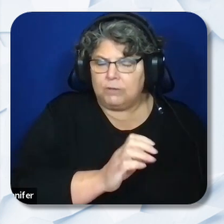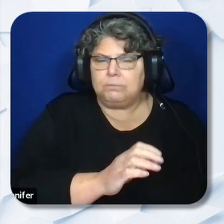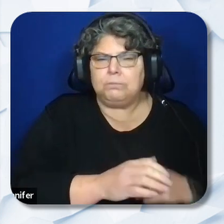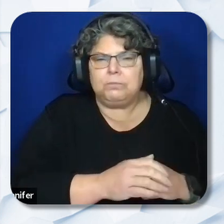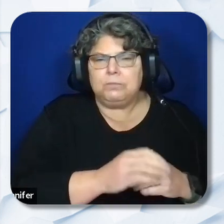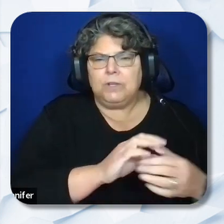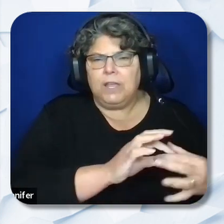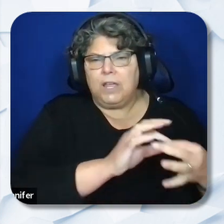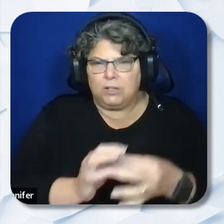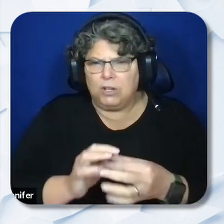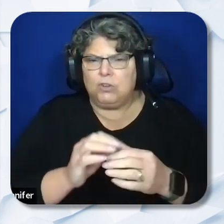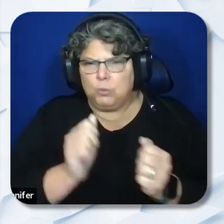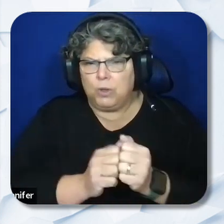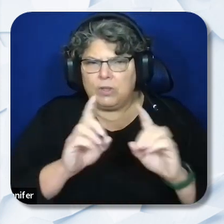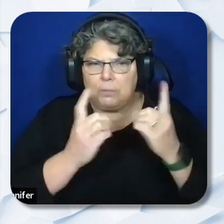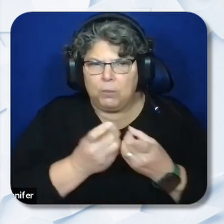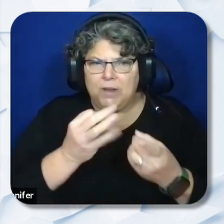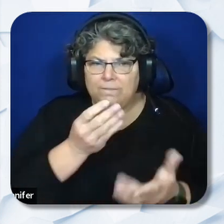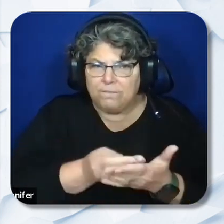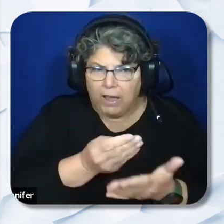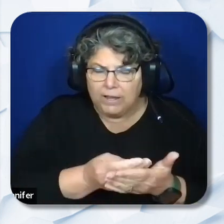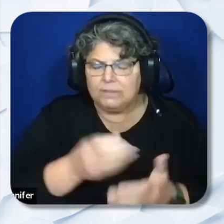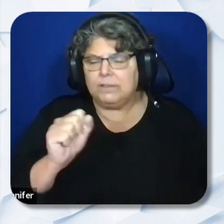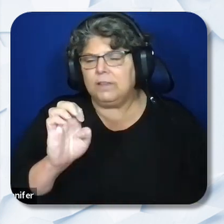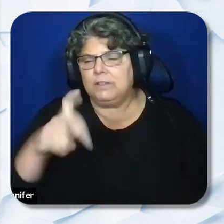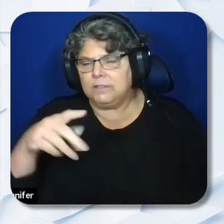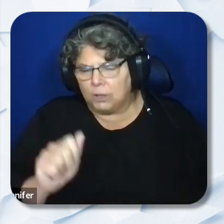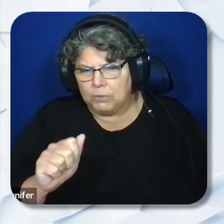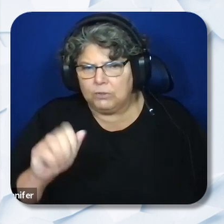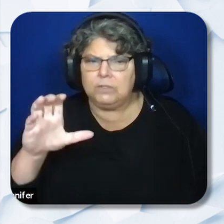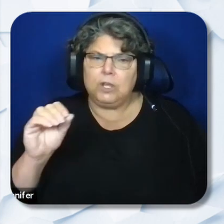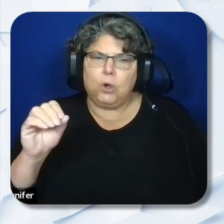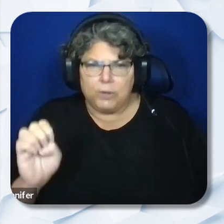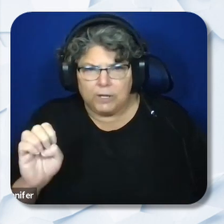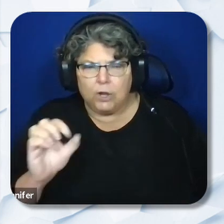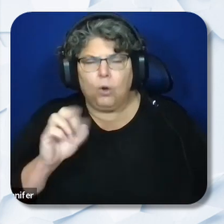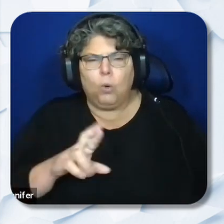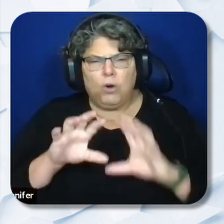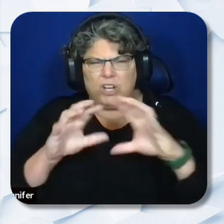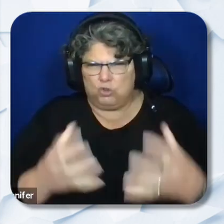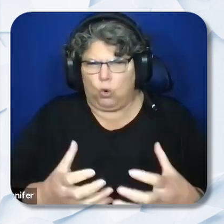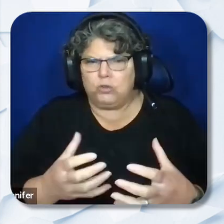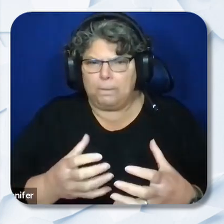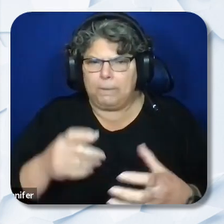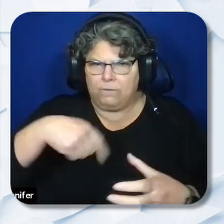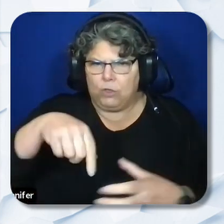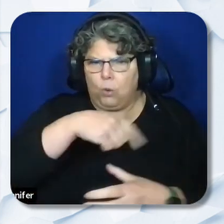consultation with the Department of Finance. or a consortium thereof to serve as special education.